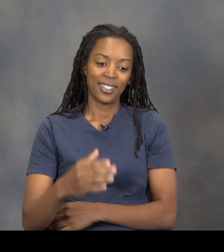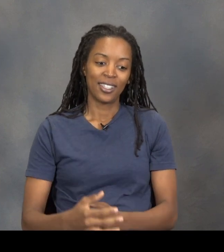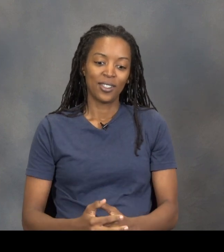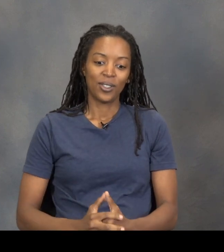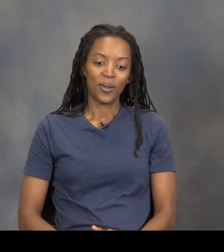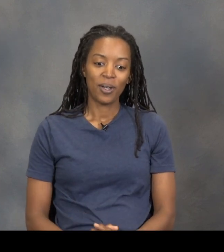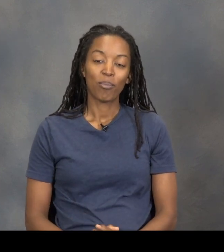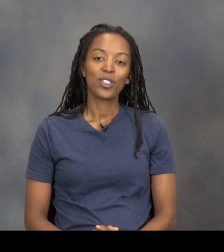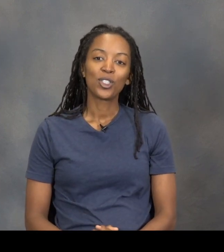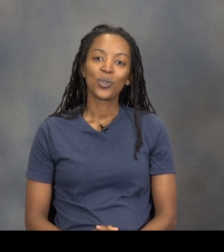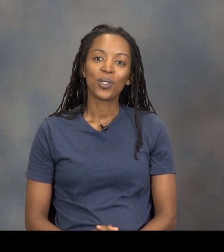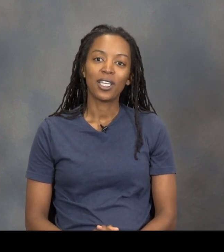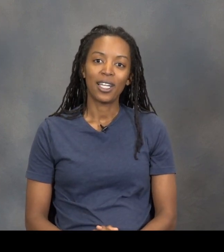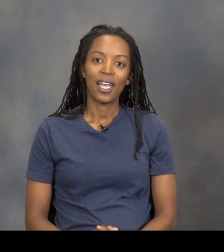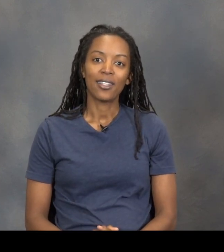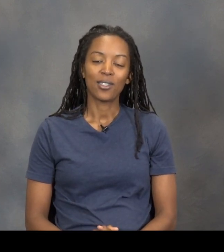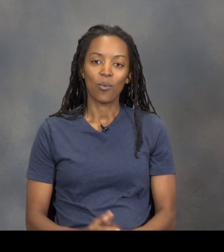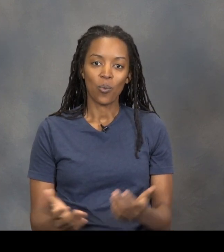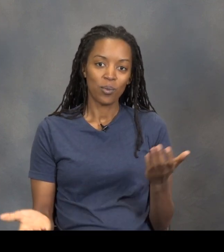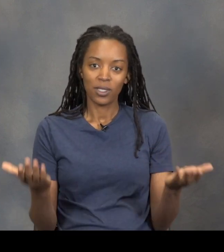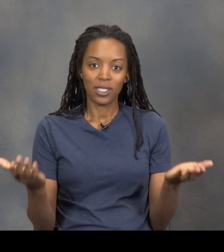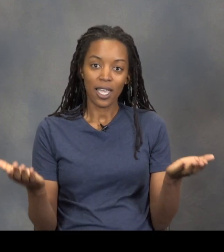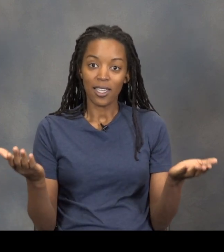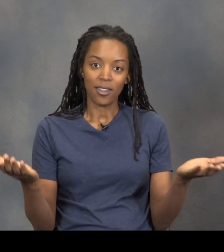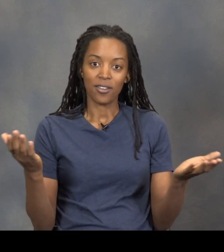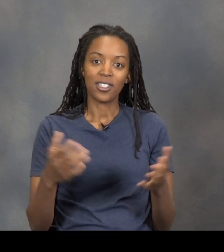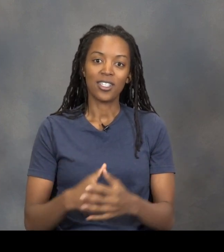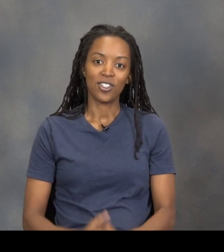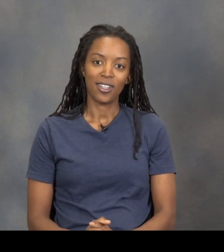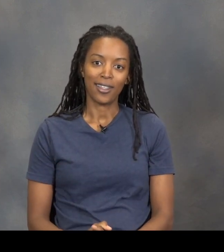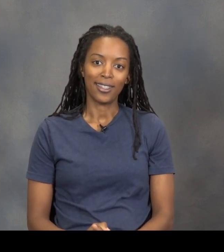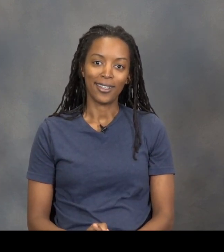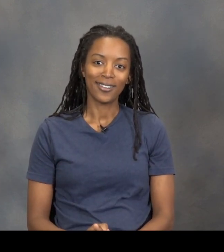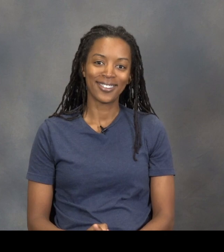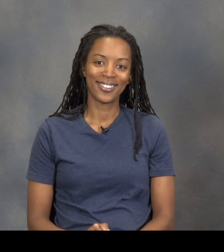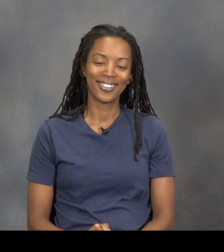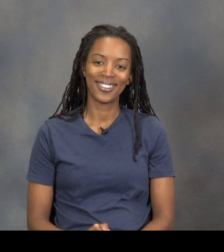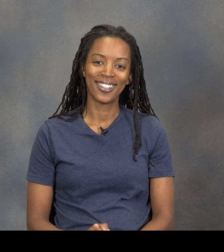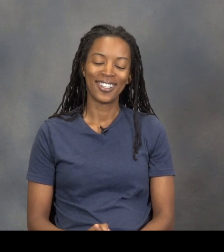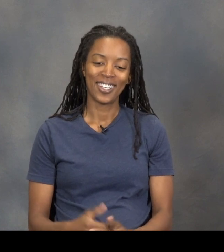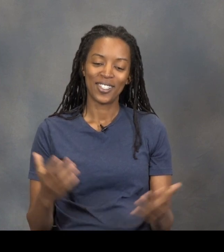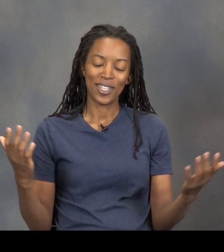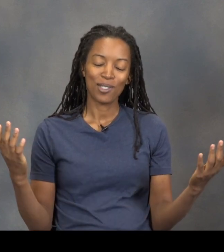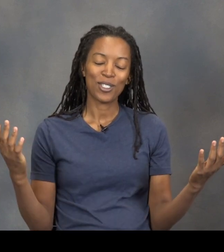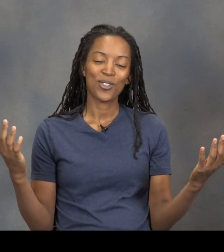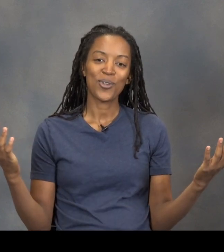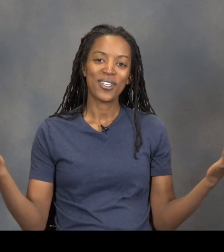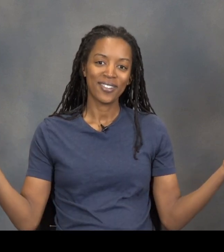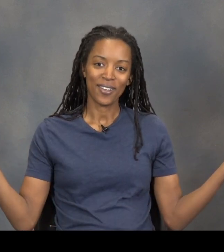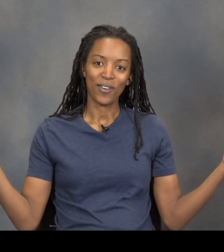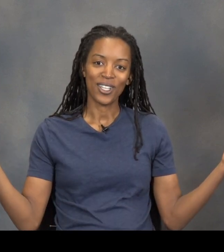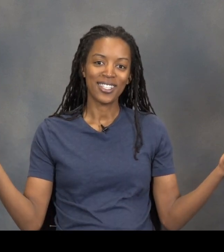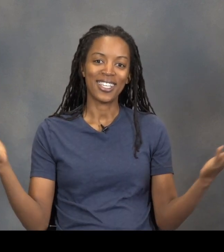So I'm pretty sure that had some say in their decision at the end. So that's my story of Austin, Texas.